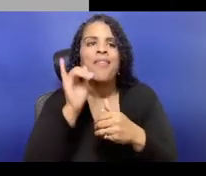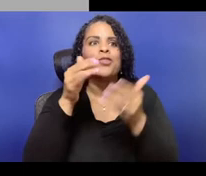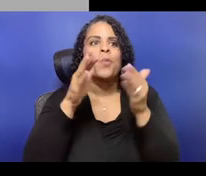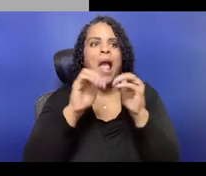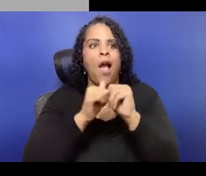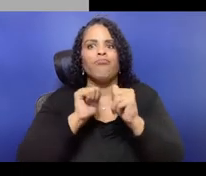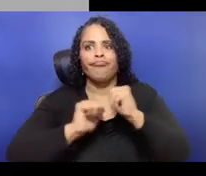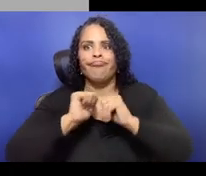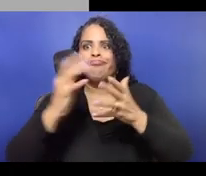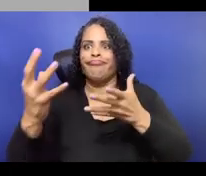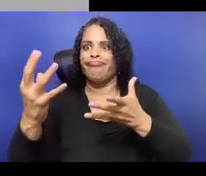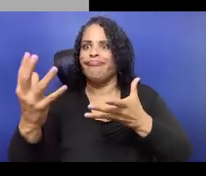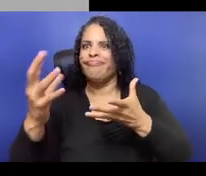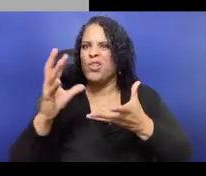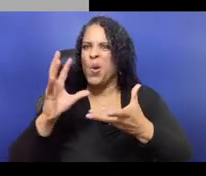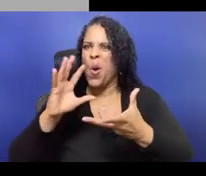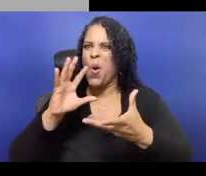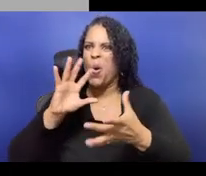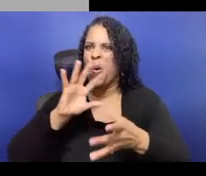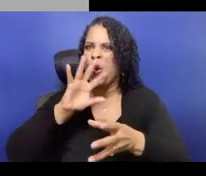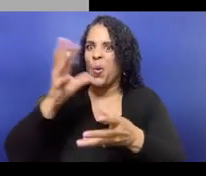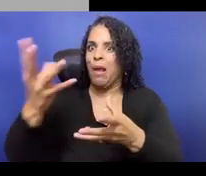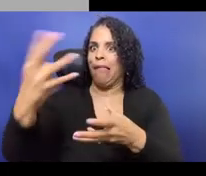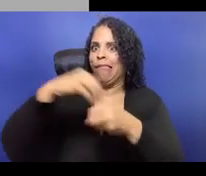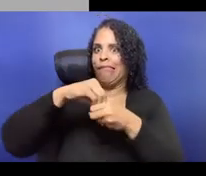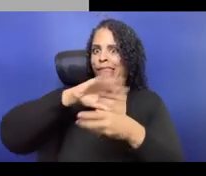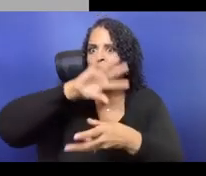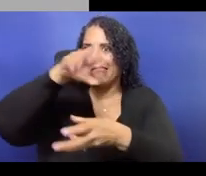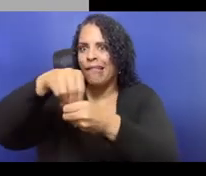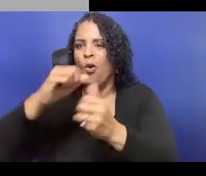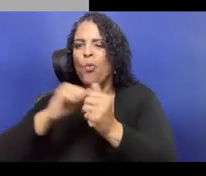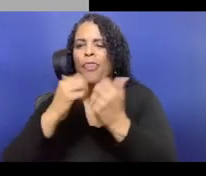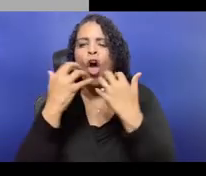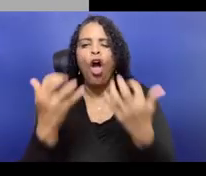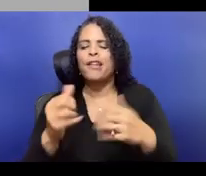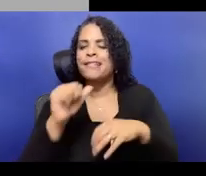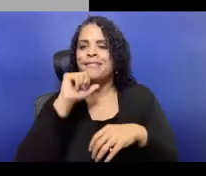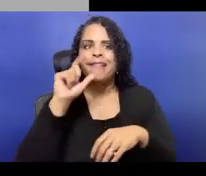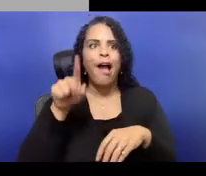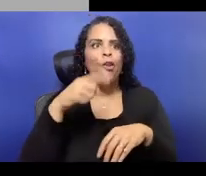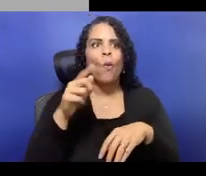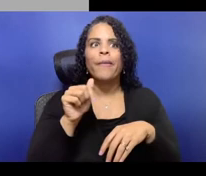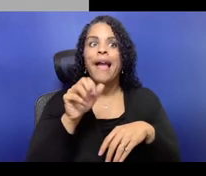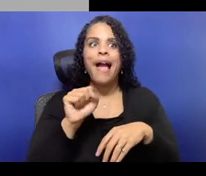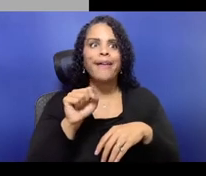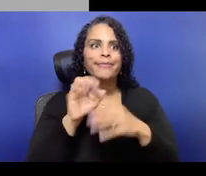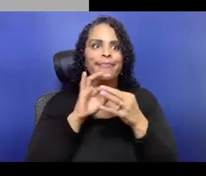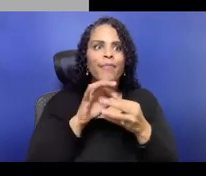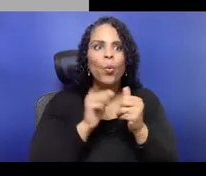if I could share my screen, oh, great. Yeah, you should be able to. Budgets! There we go!